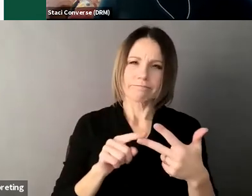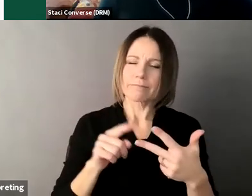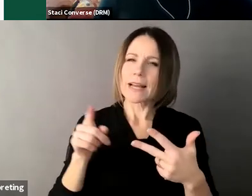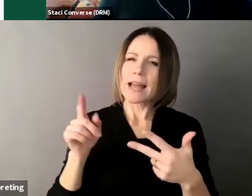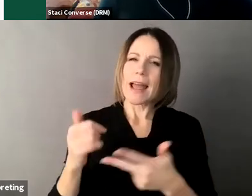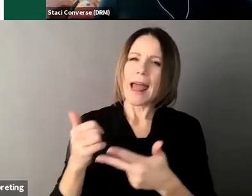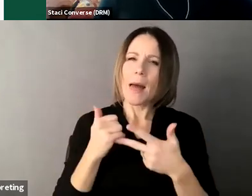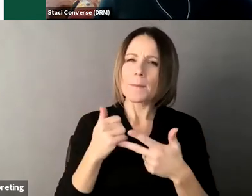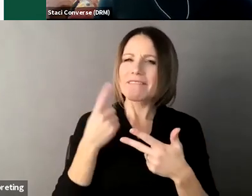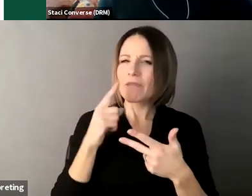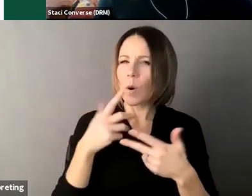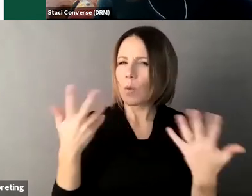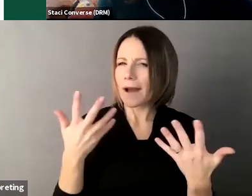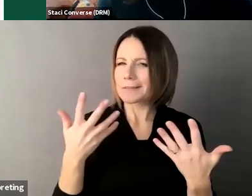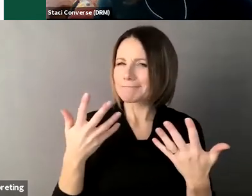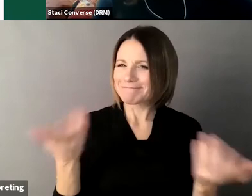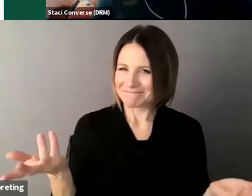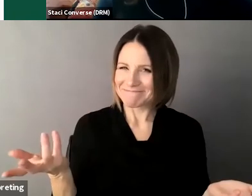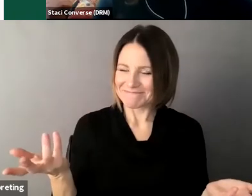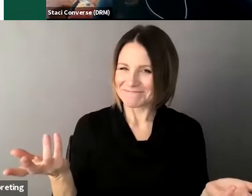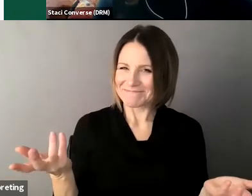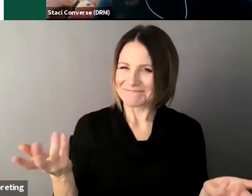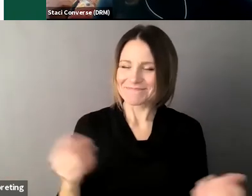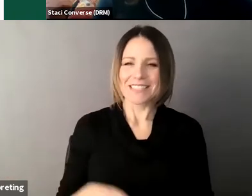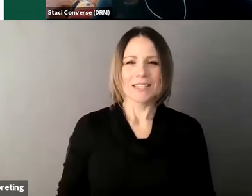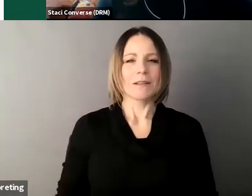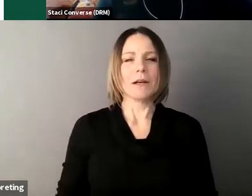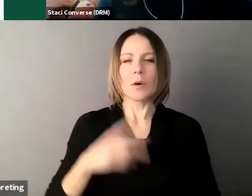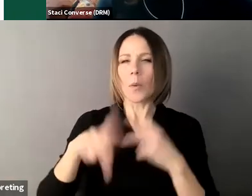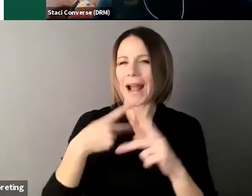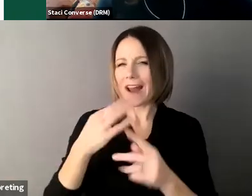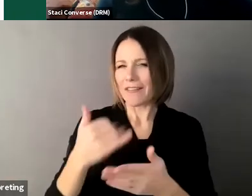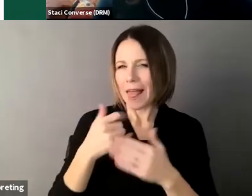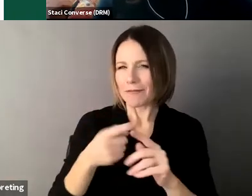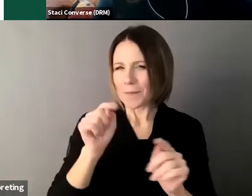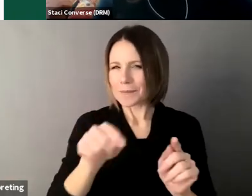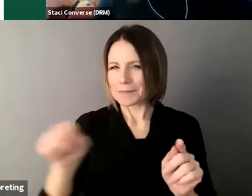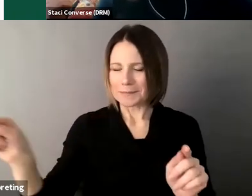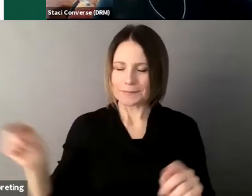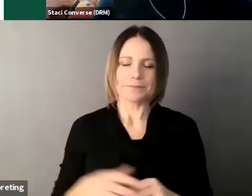and then we have a quick poll just to see what how um where people were at with this so I will launch that right now